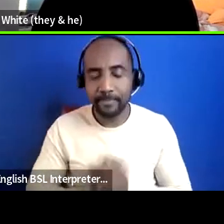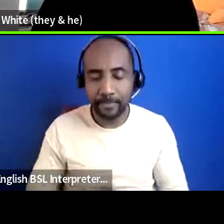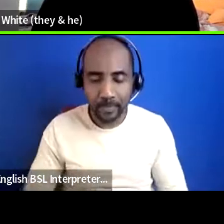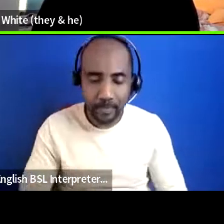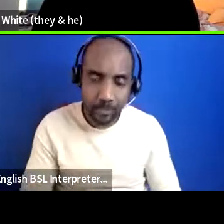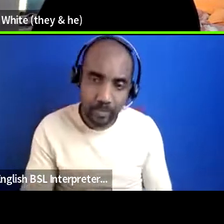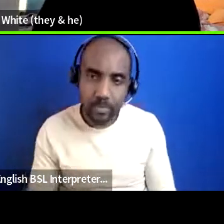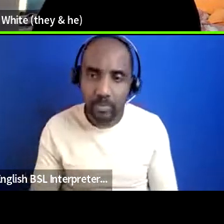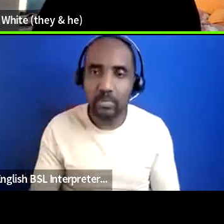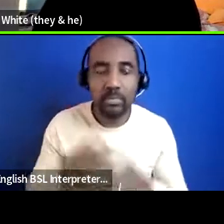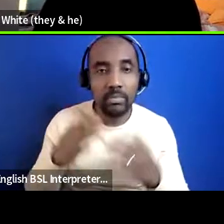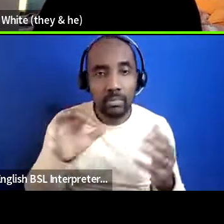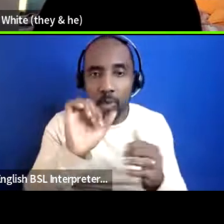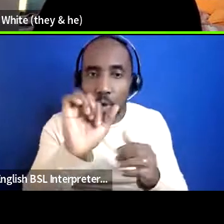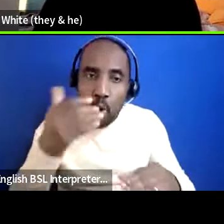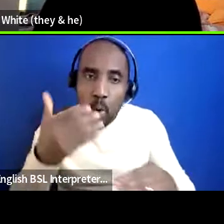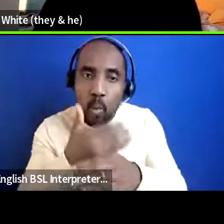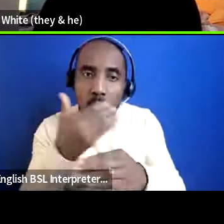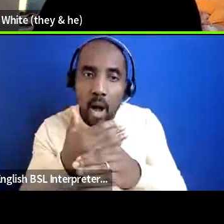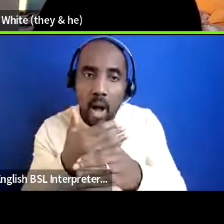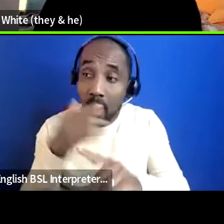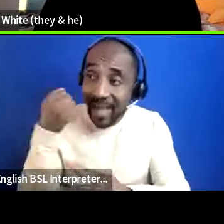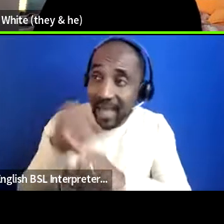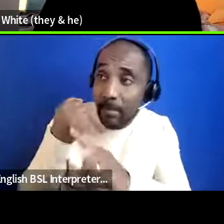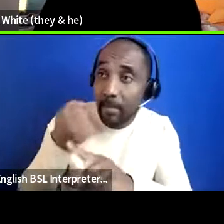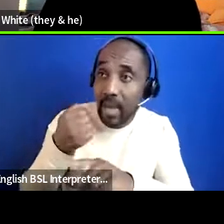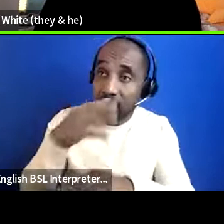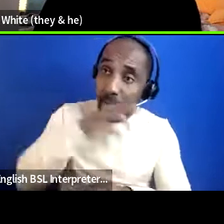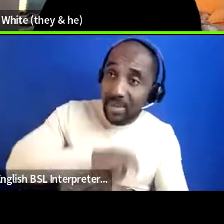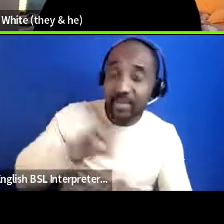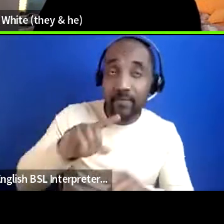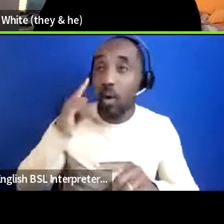evidencing your work or impact of your work whilst actually doing the work and